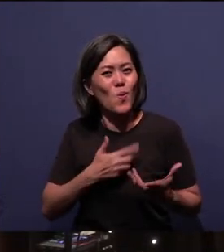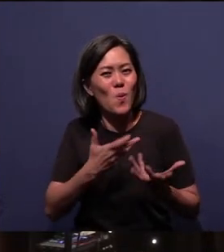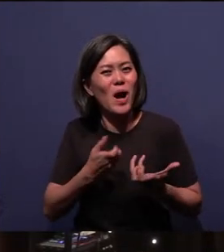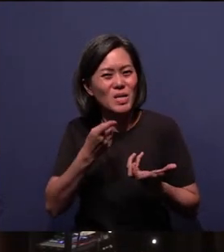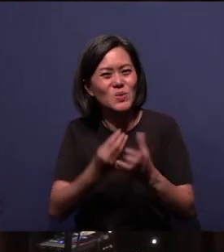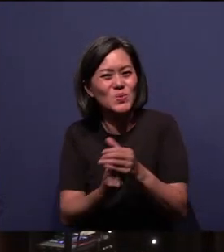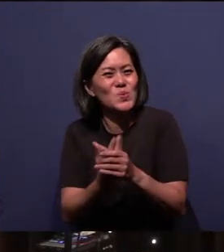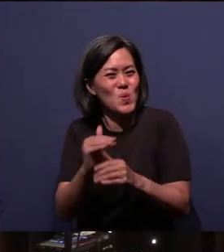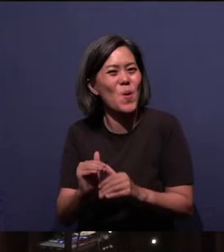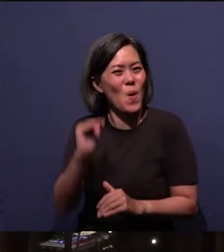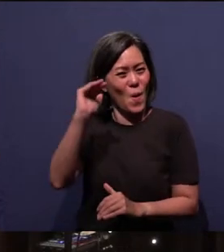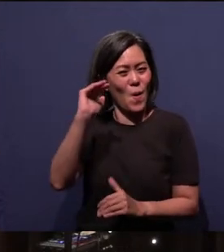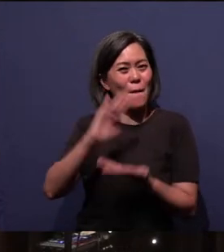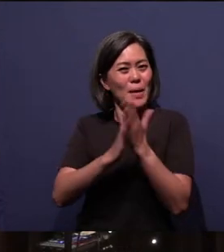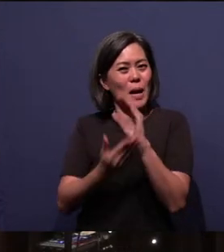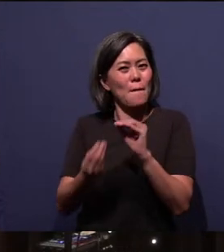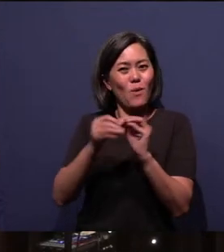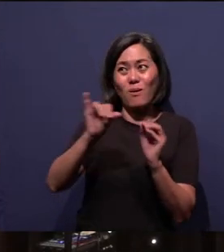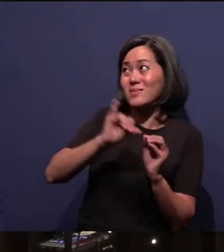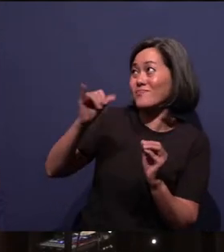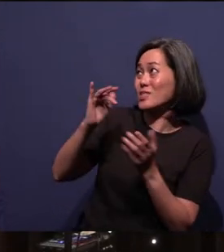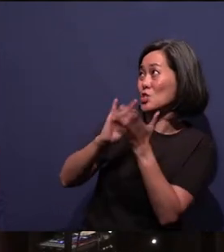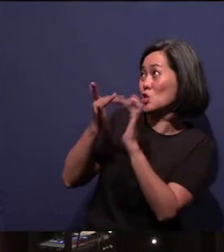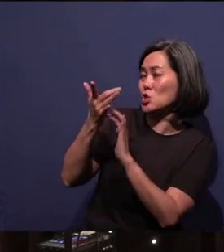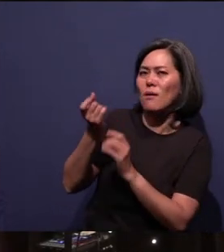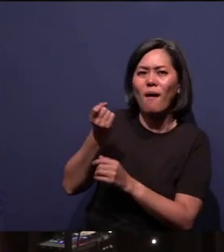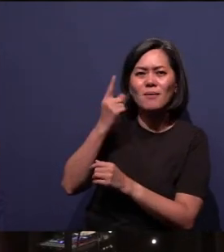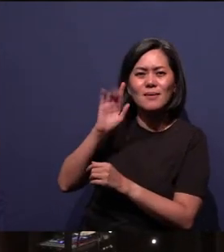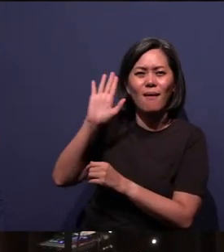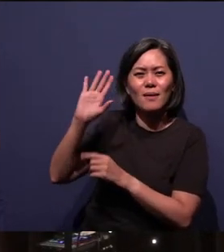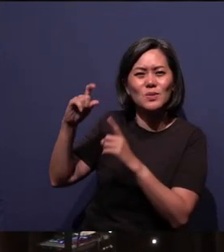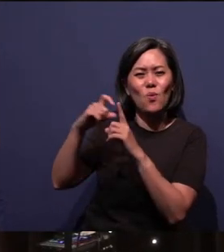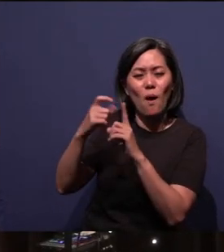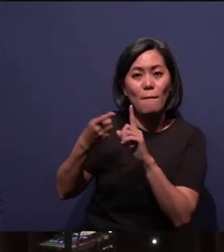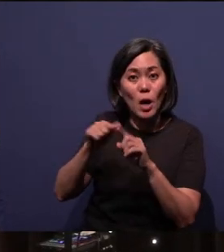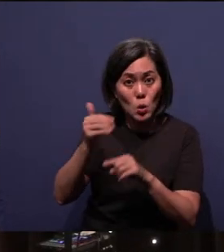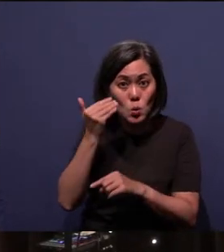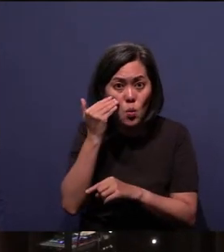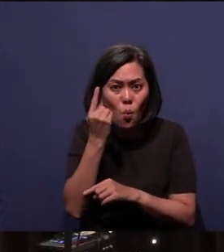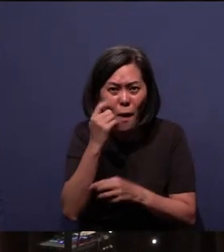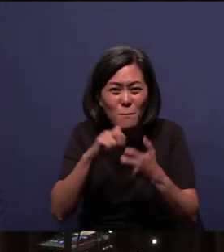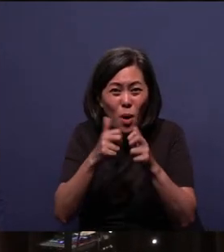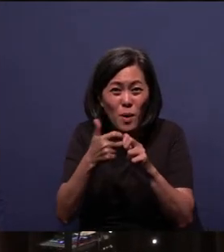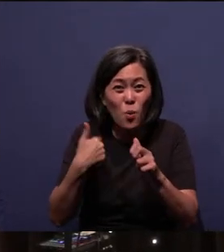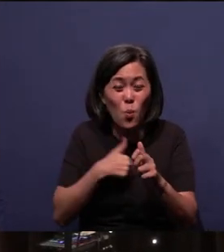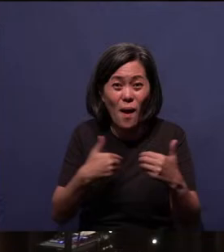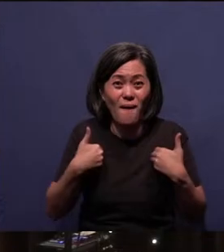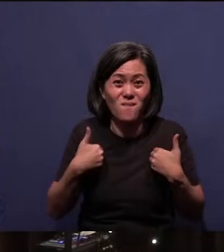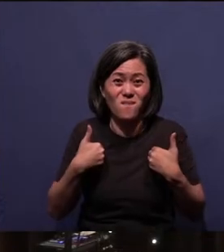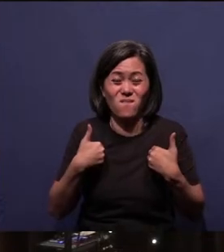We want you to become more like Jesus to understand His Word. But you know one problem we have? We don't have teachers.